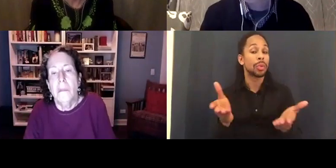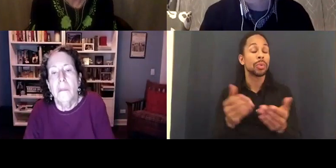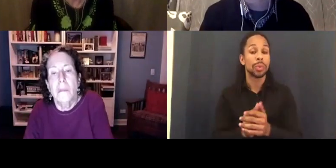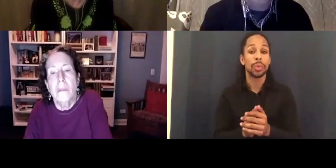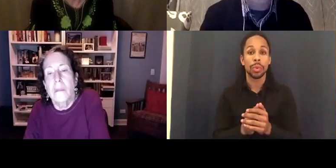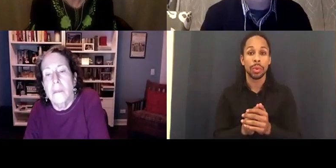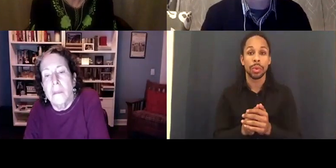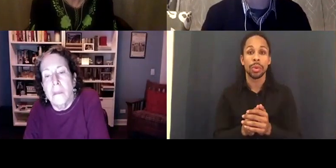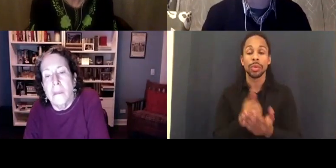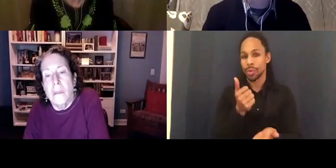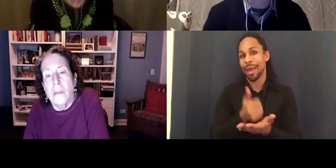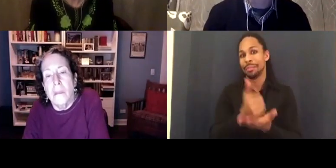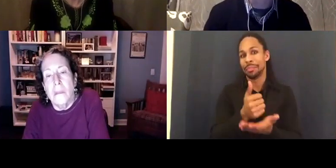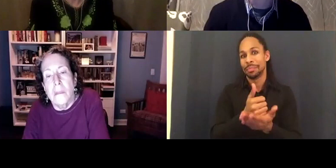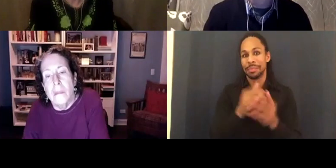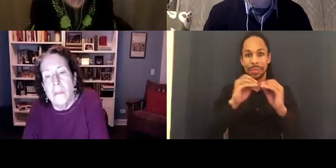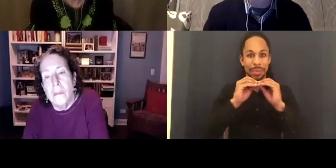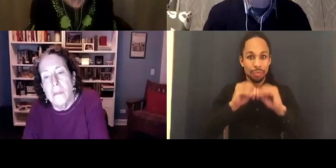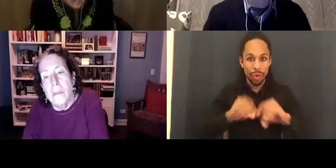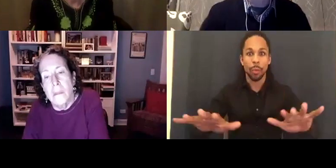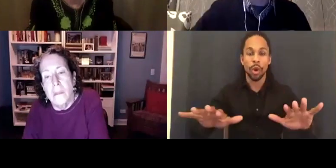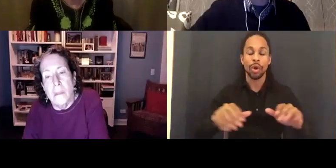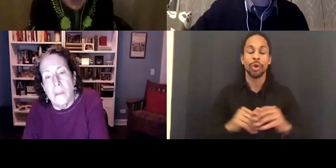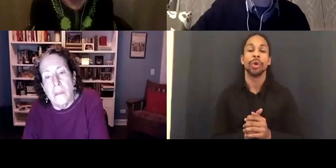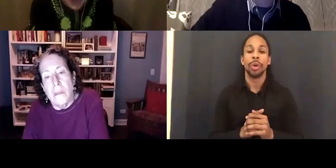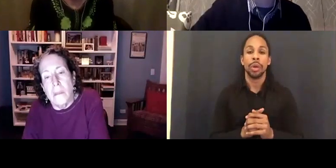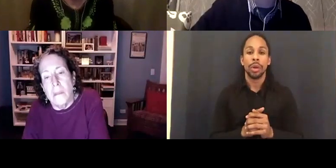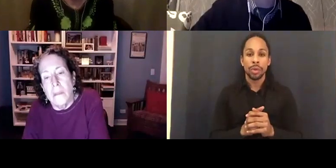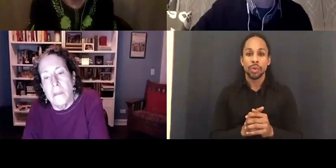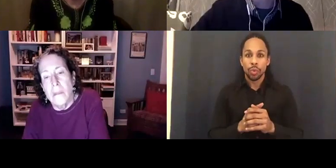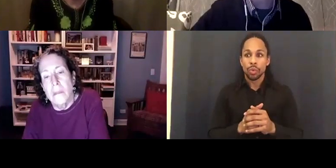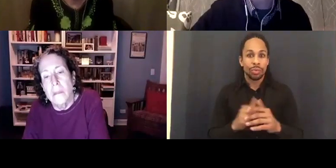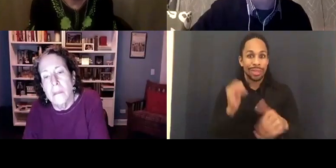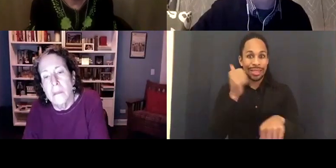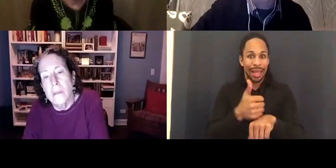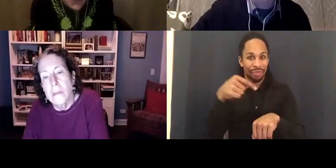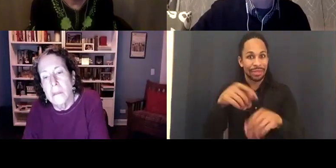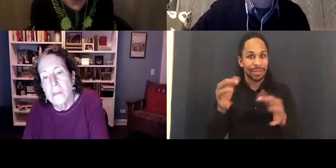help spread the word and put this online. Don't forget to tag us.